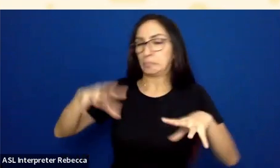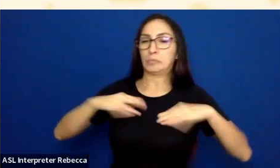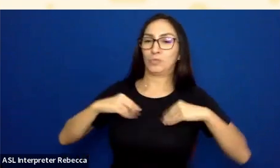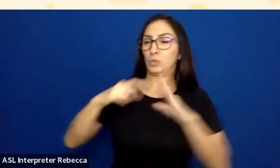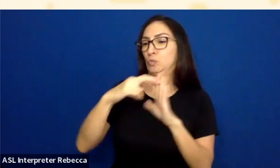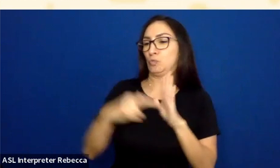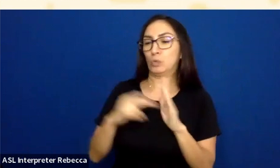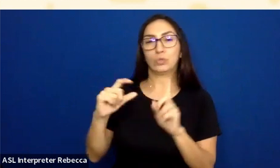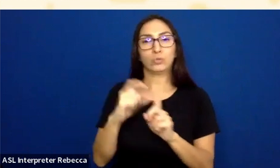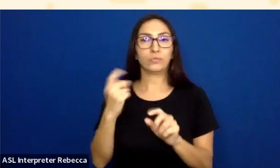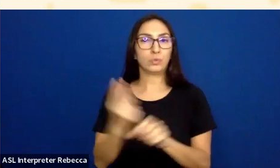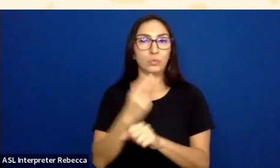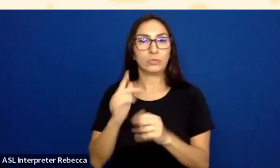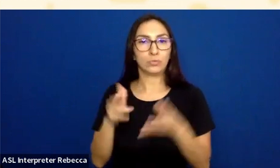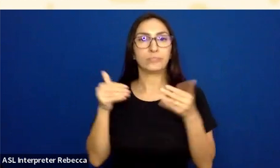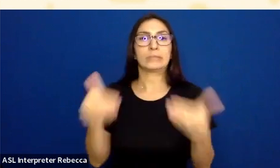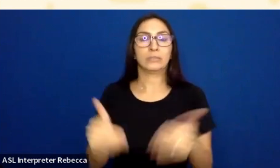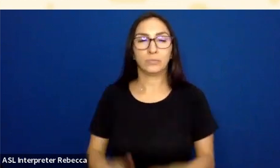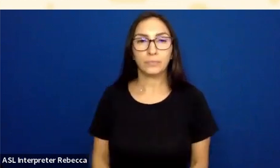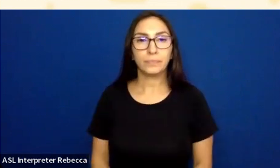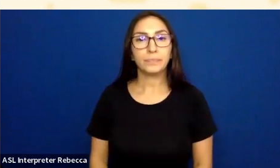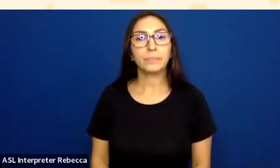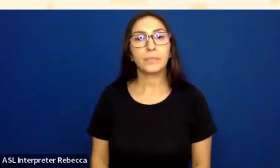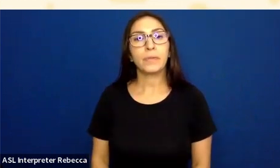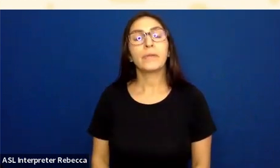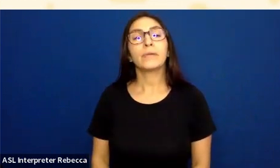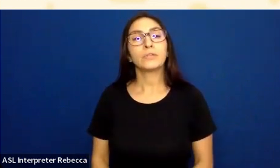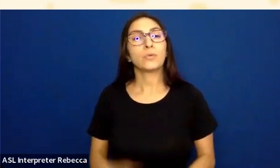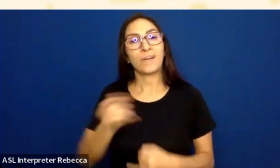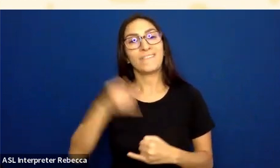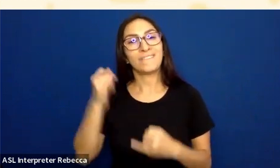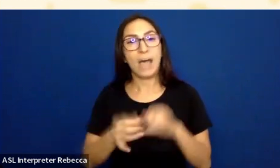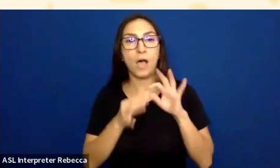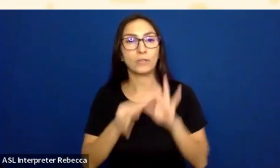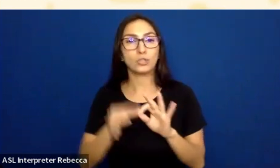So one final thing related to graphics is that you need